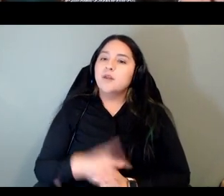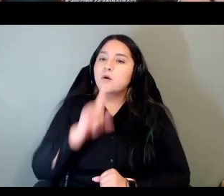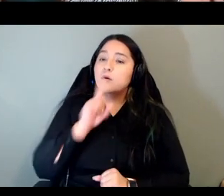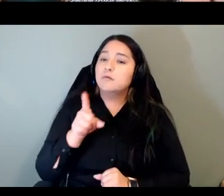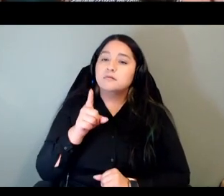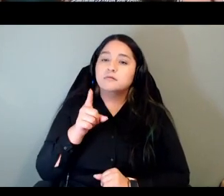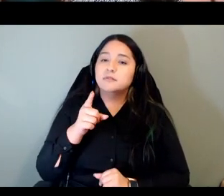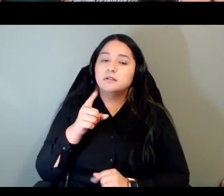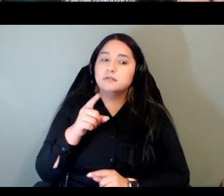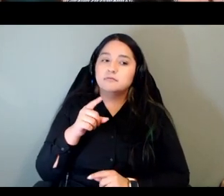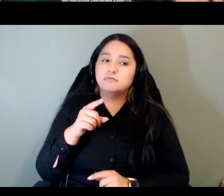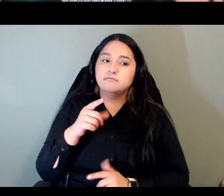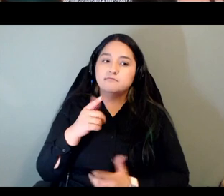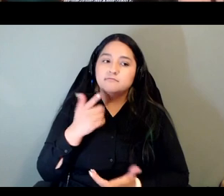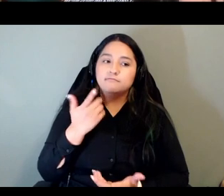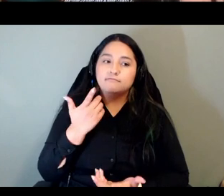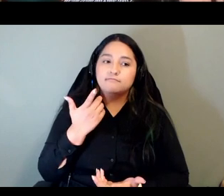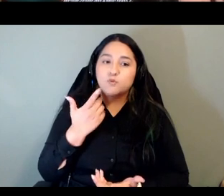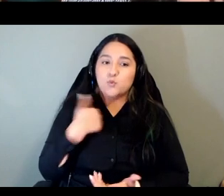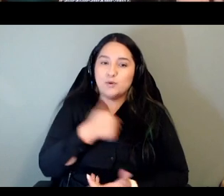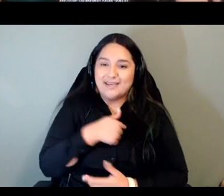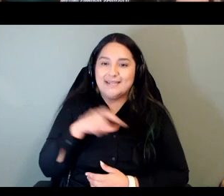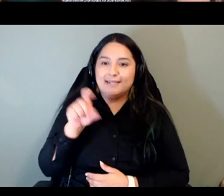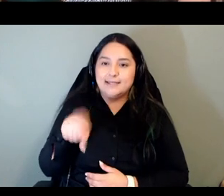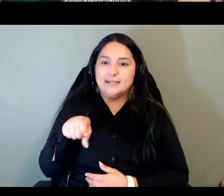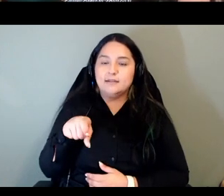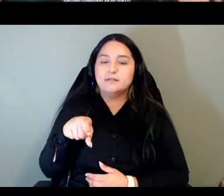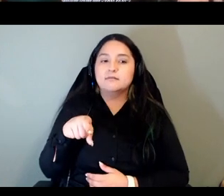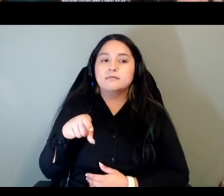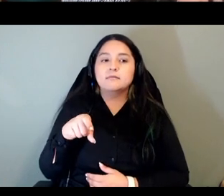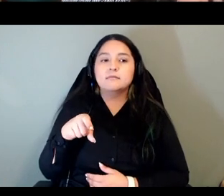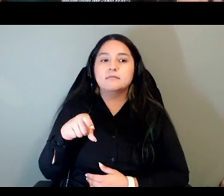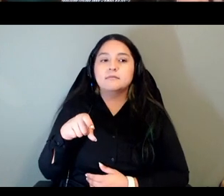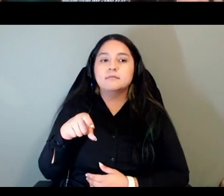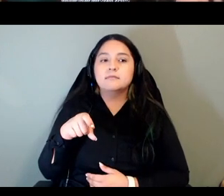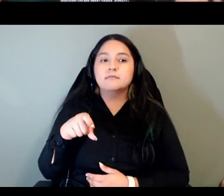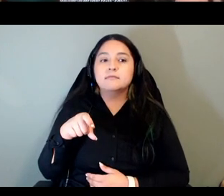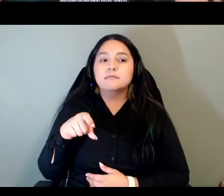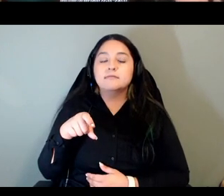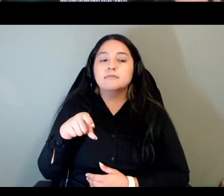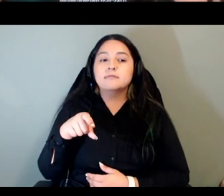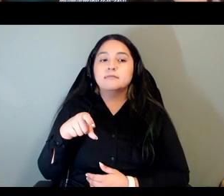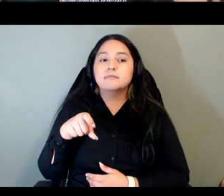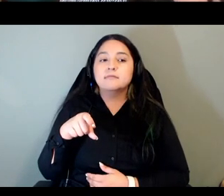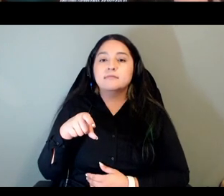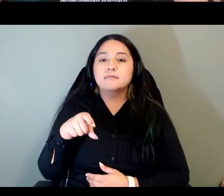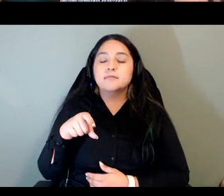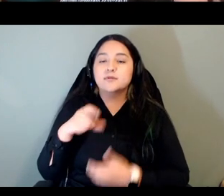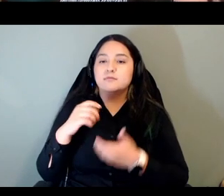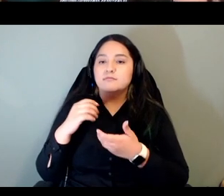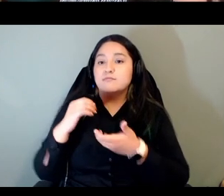of the situation was that we needed to partner with um with a group that had the